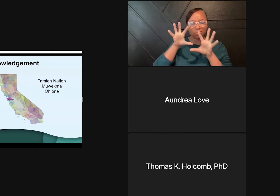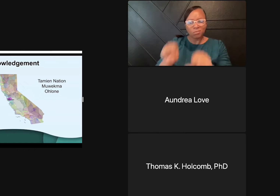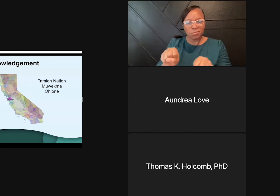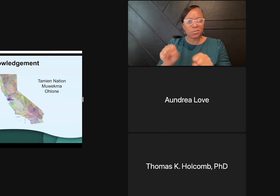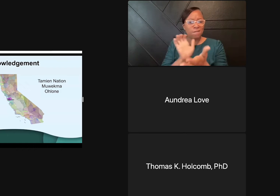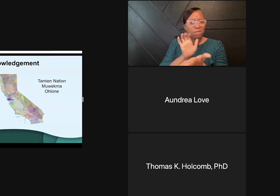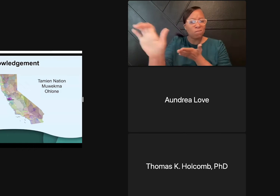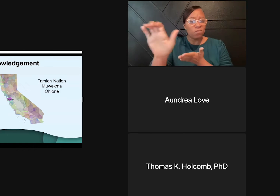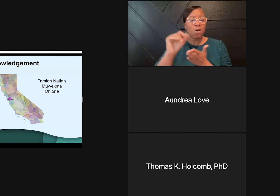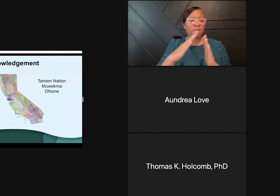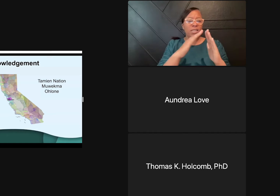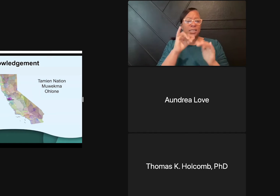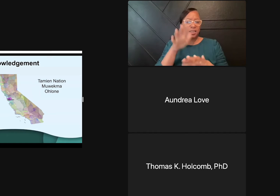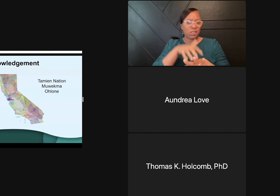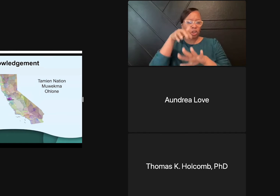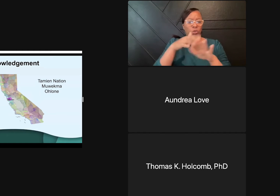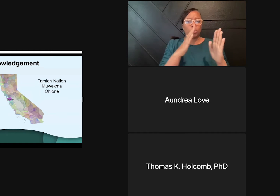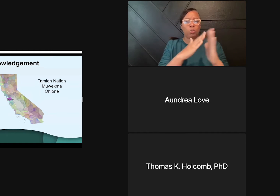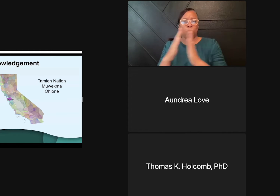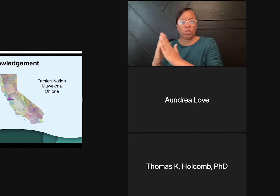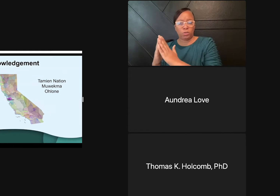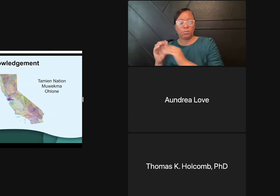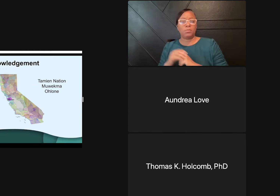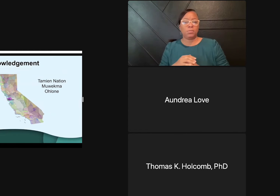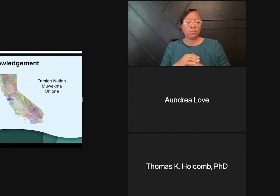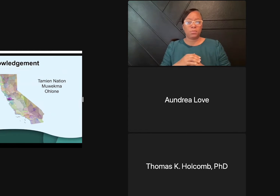we benefit from the colonialization and forced